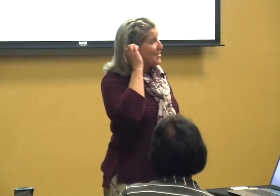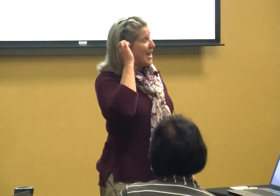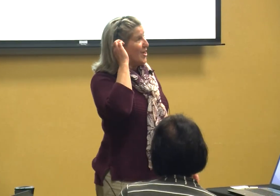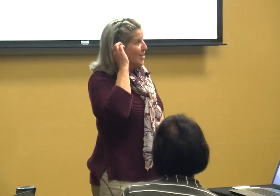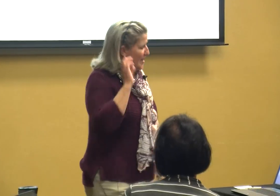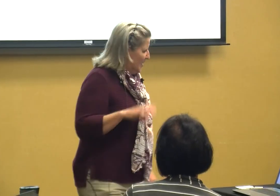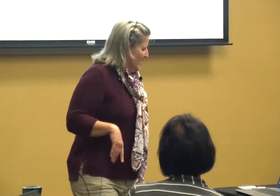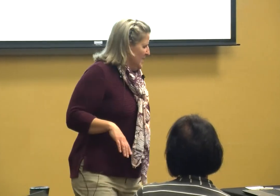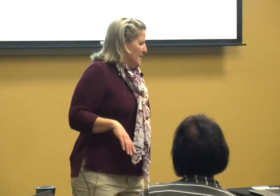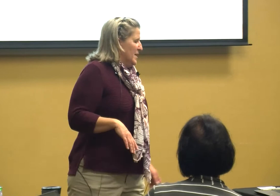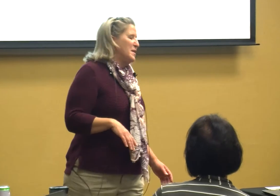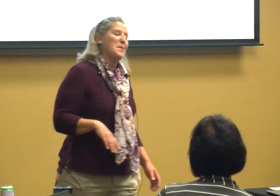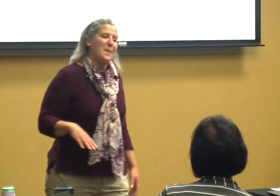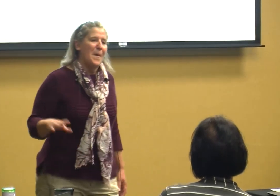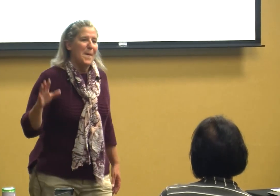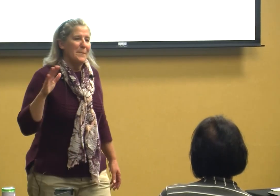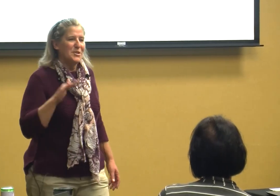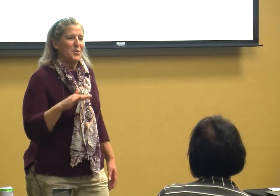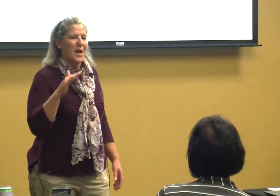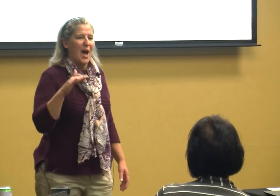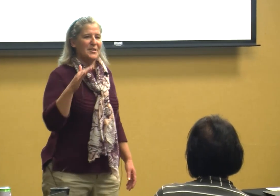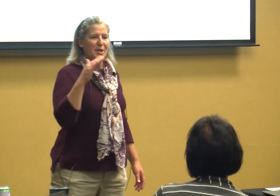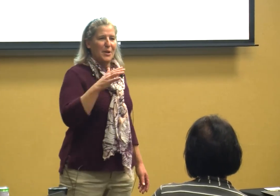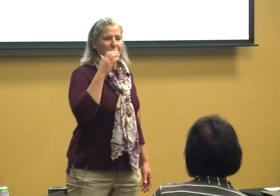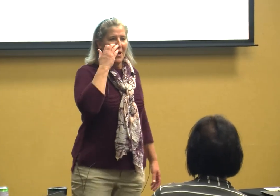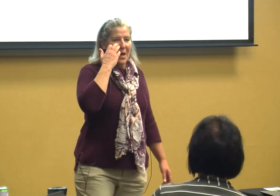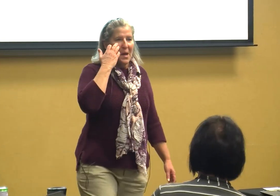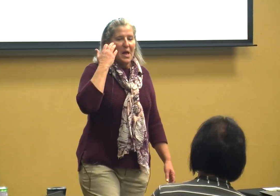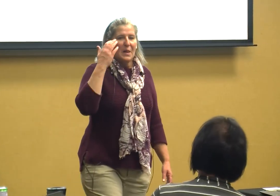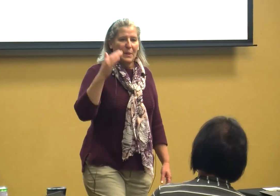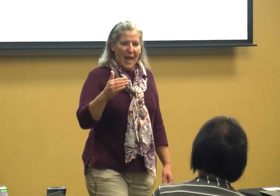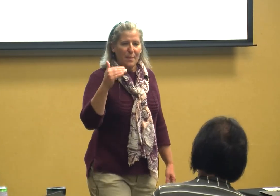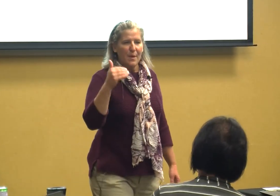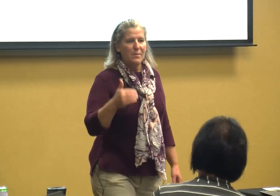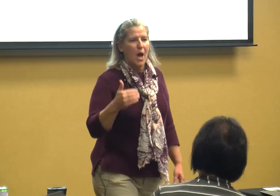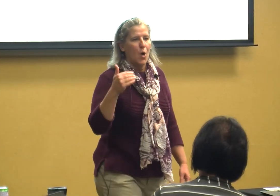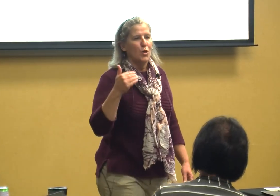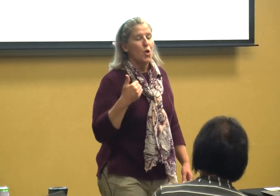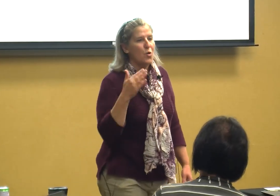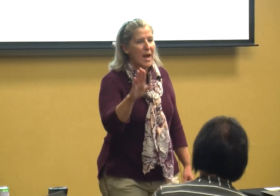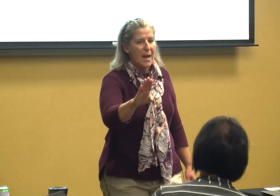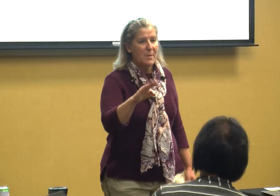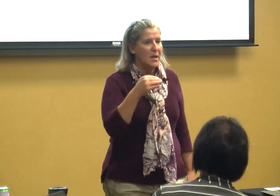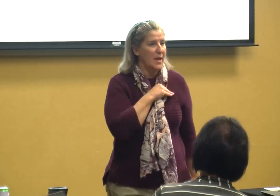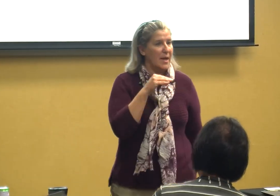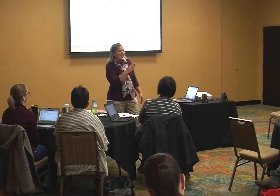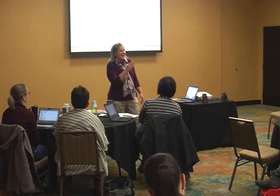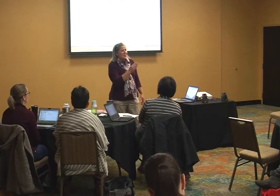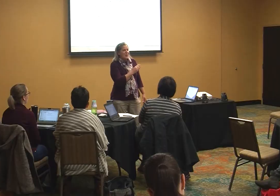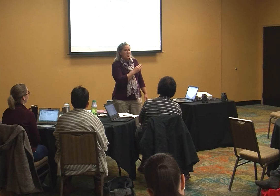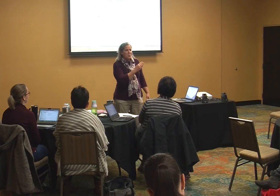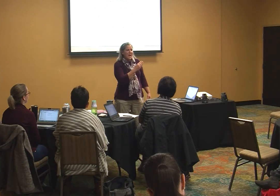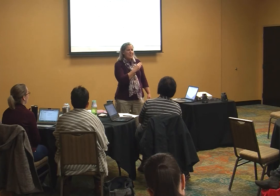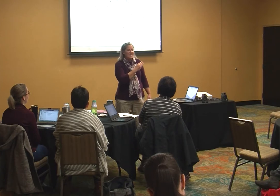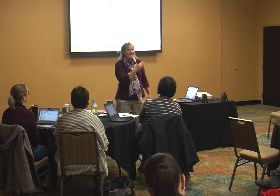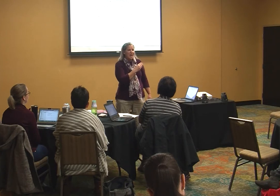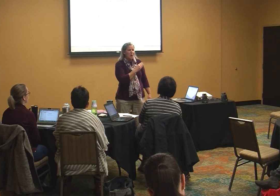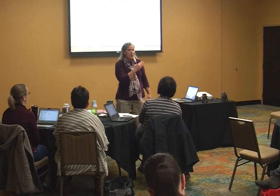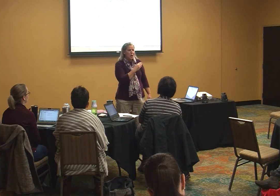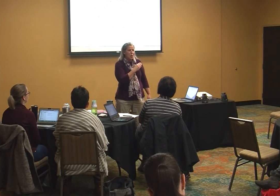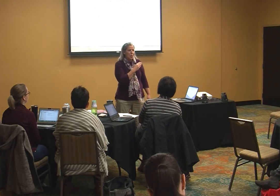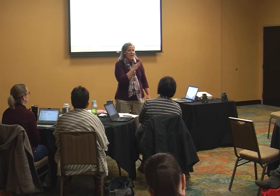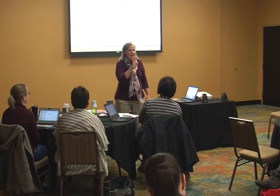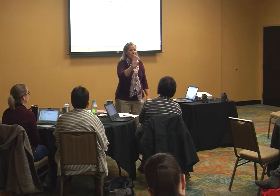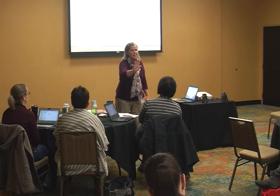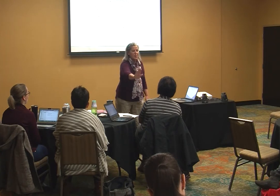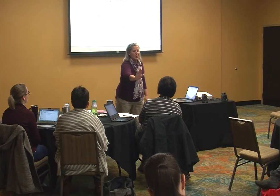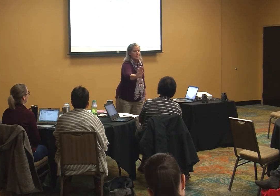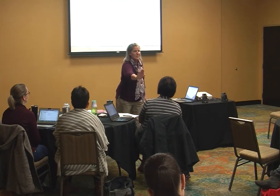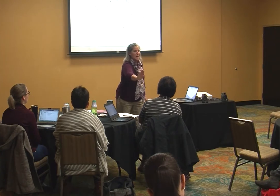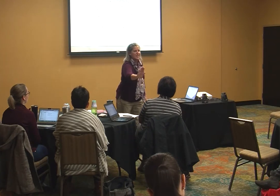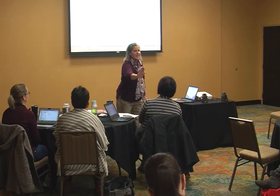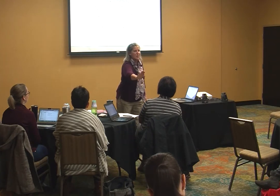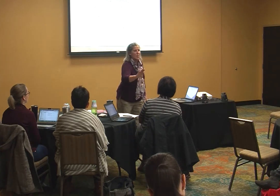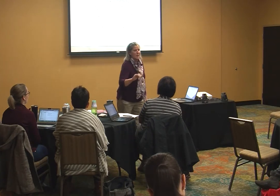there but you got to let them know your name that your name is done on you there 19 is done on them